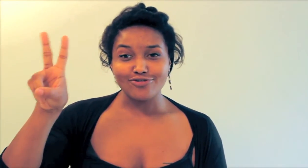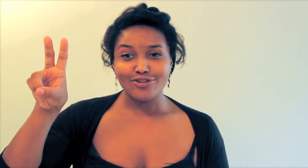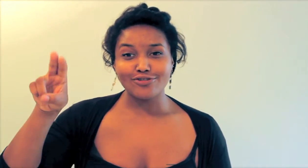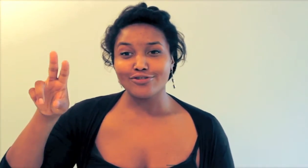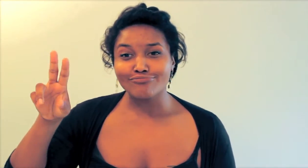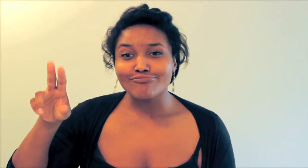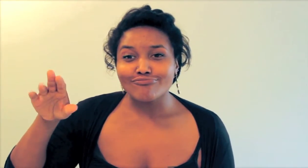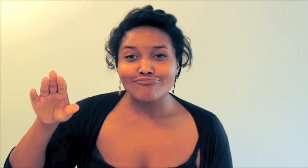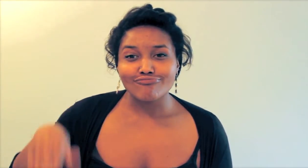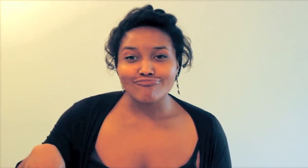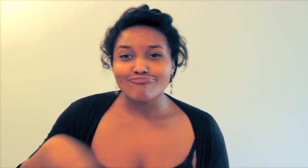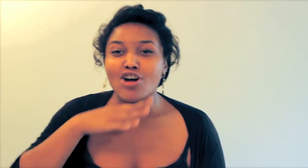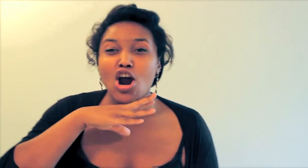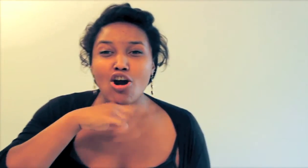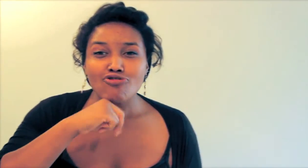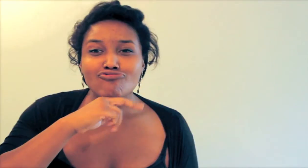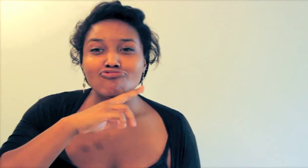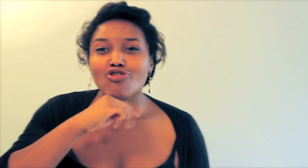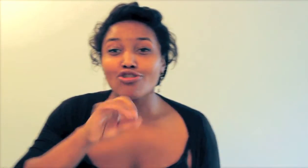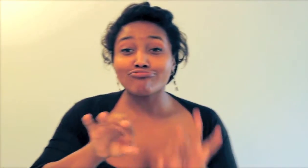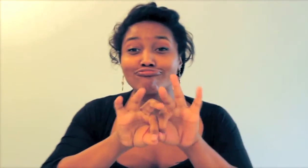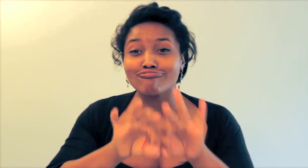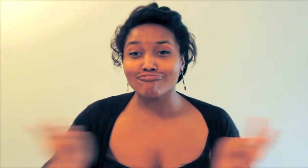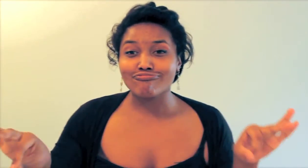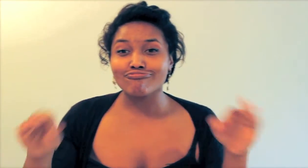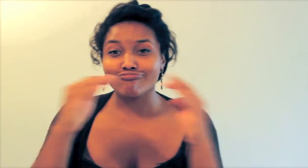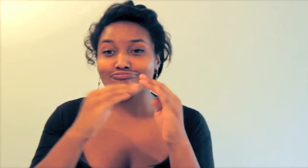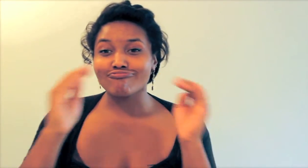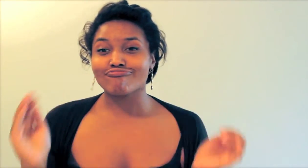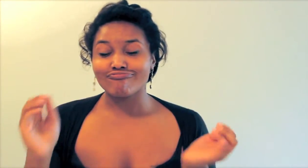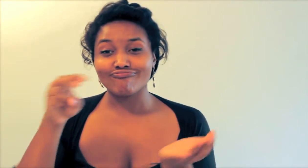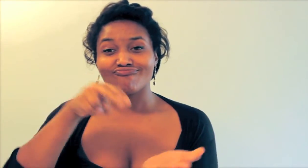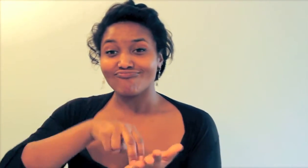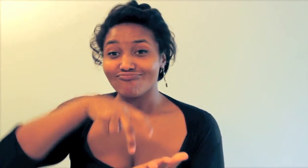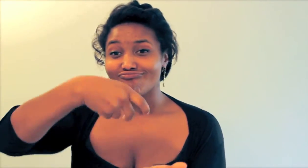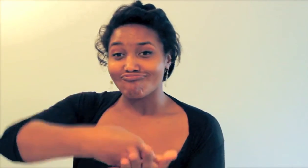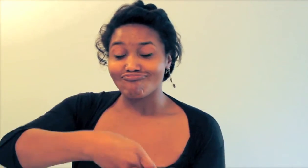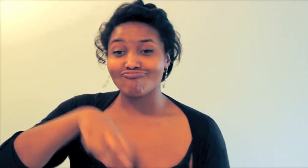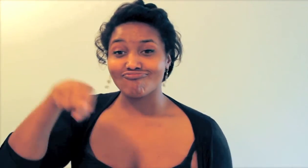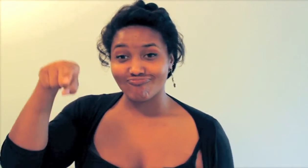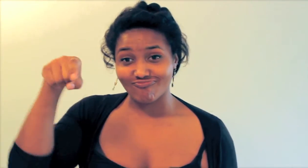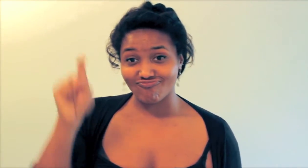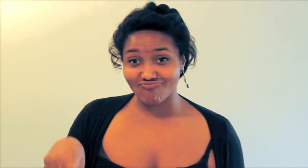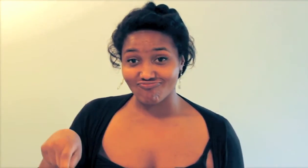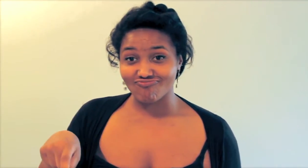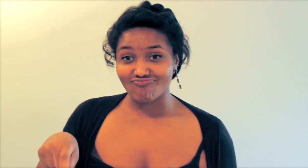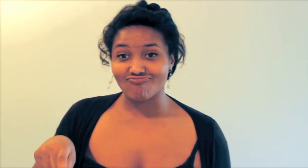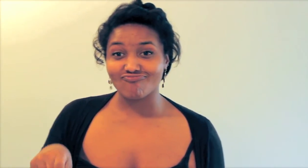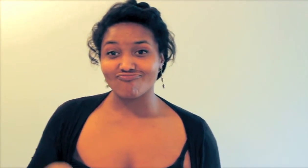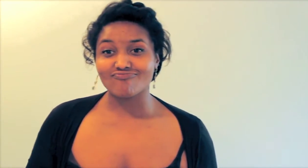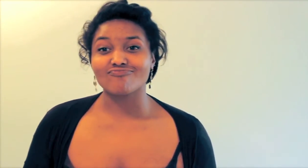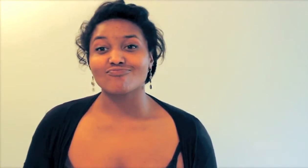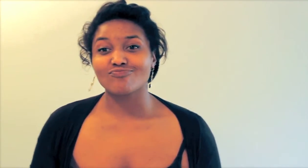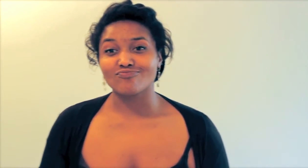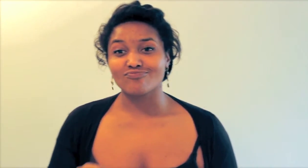2nd Pigs wood house, fell down.